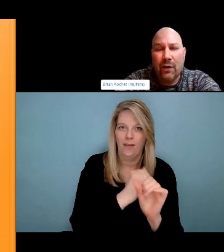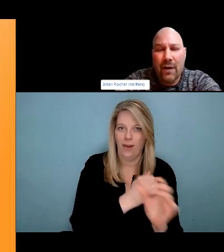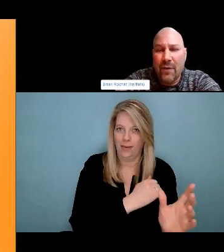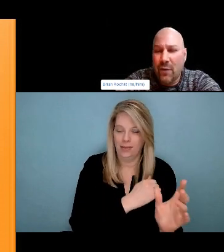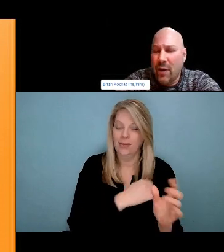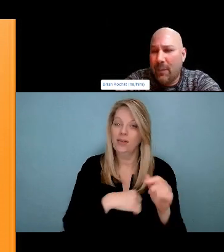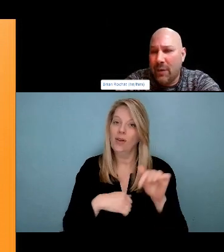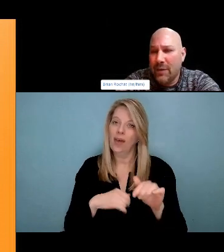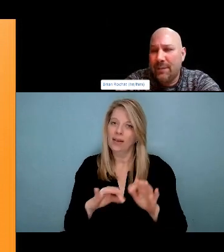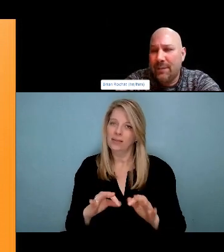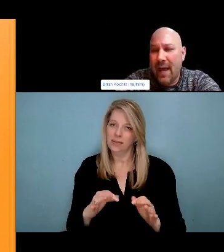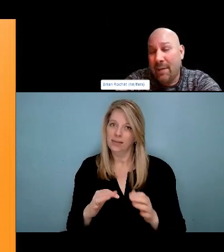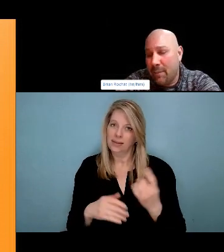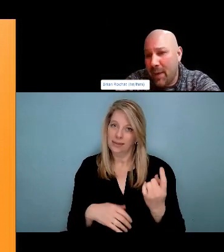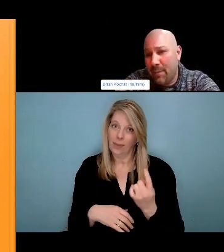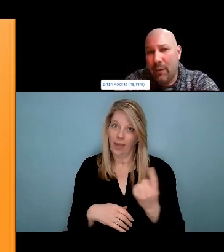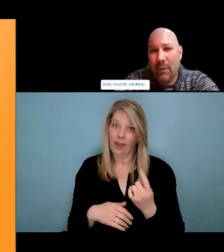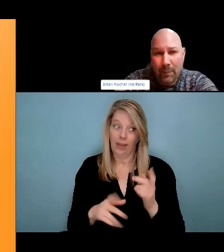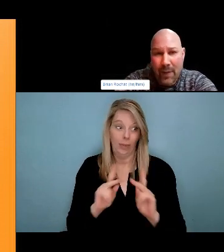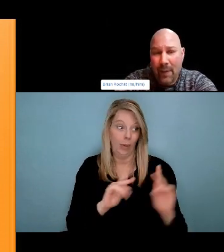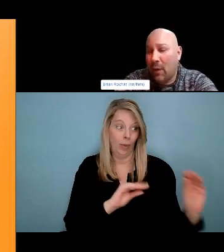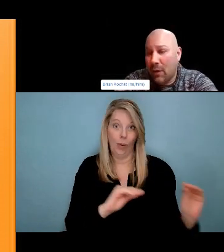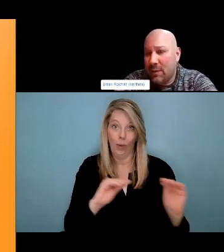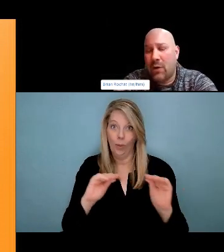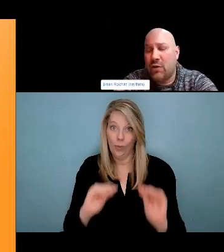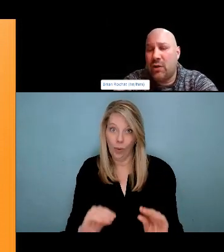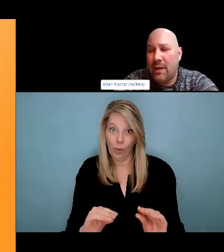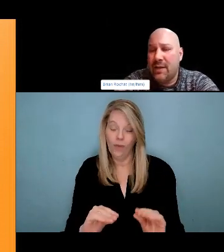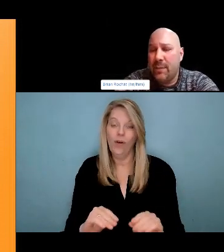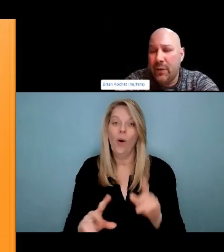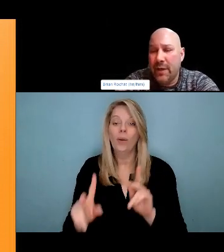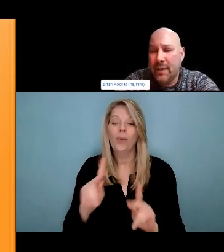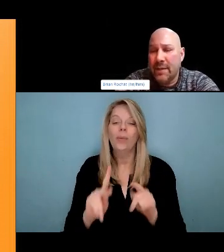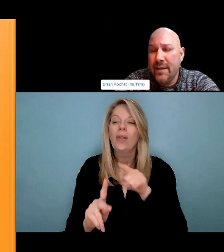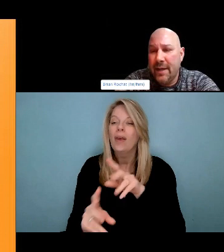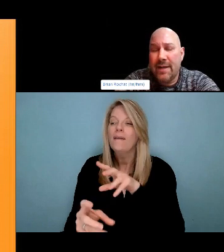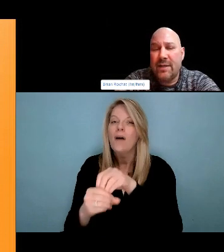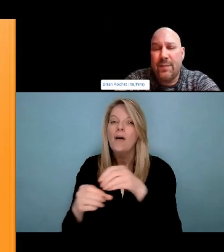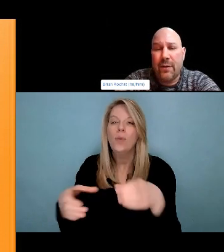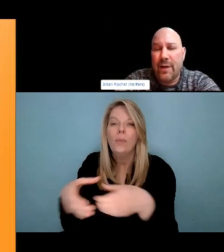That's the folks we want to be thinking about as we, have our discussion. Over the next